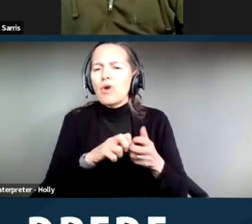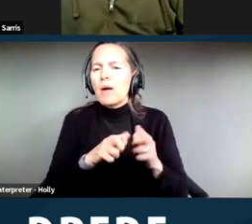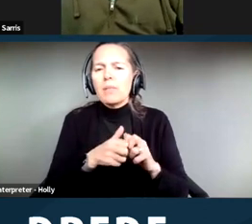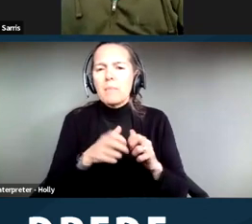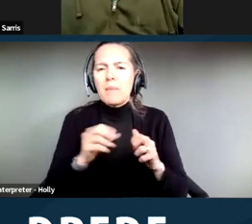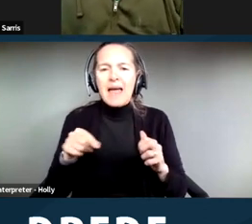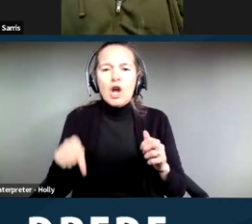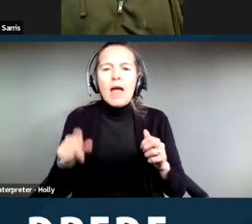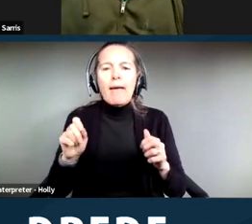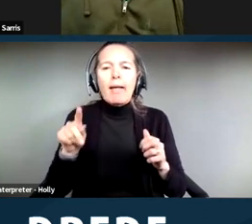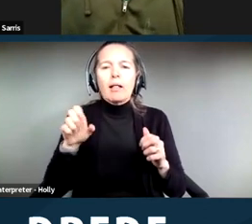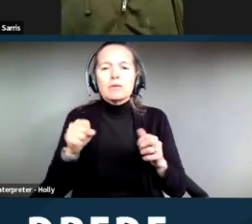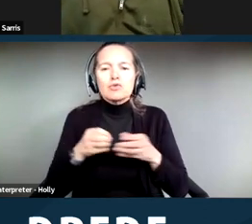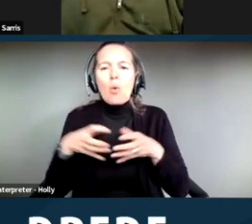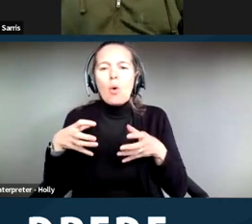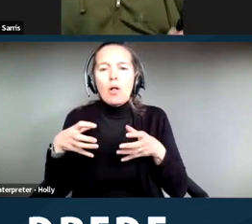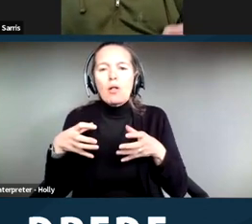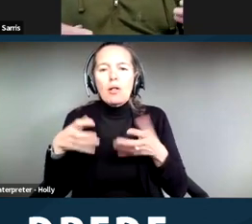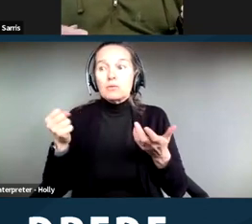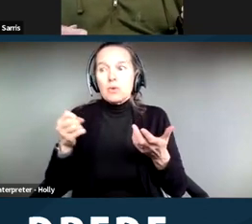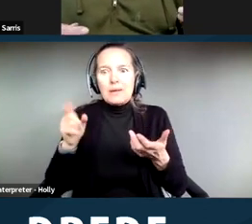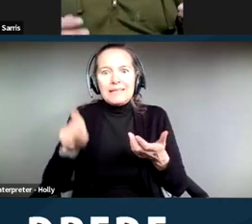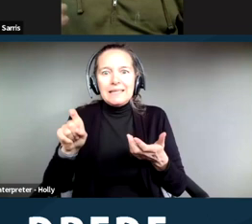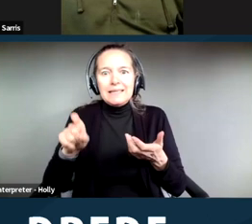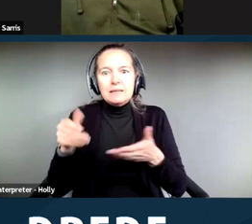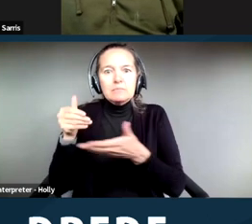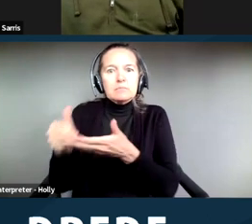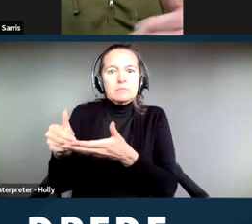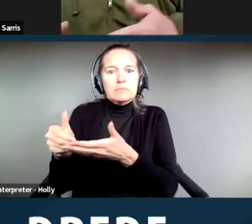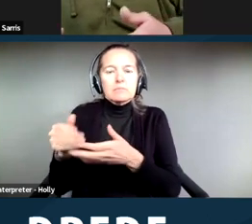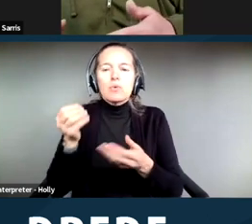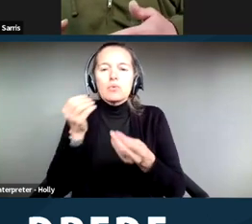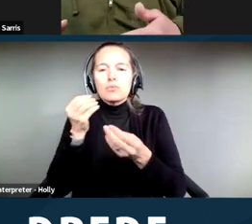and where she needed to be close to a store, a grocery store and a drugstore,